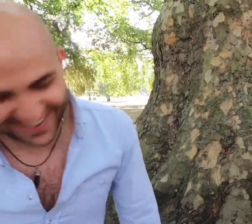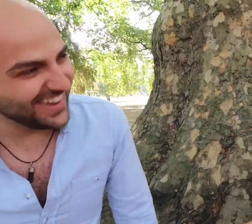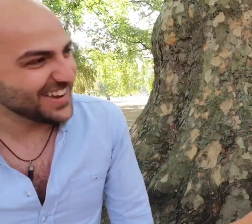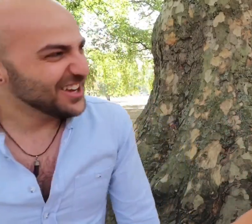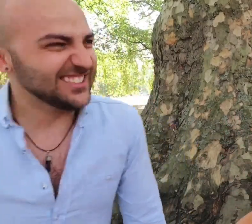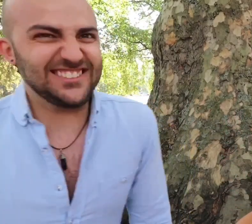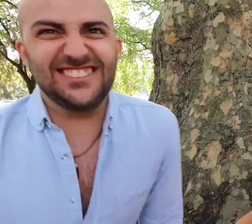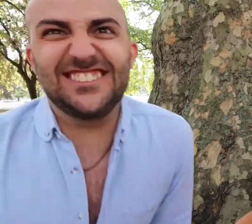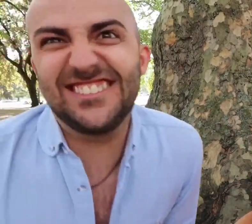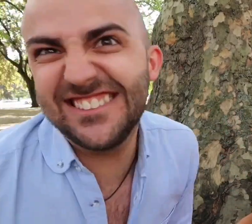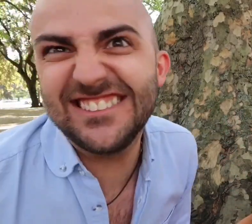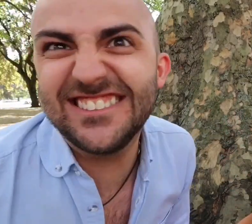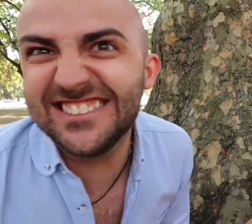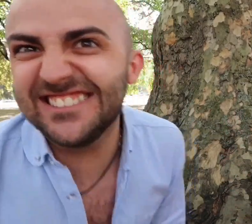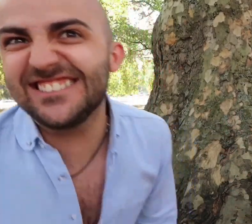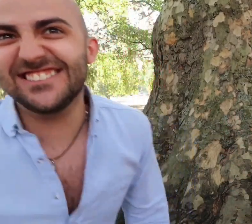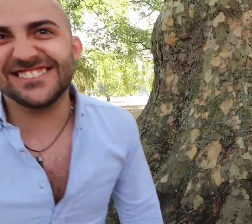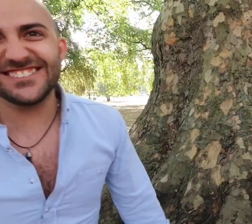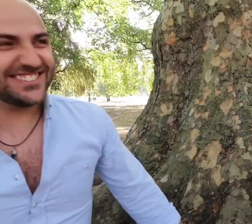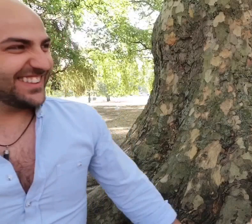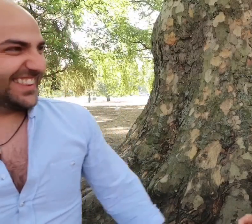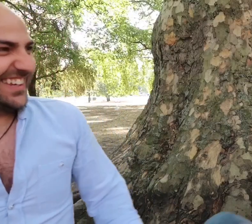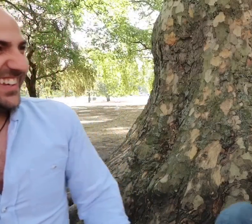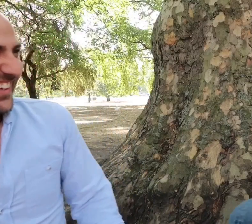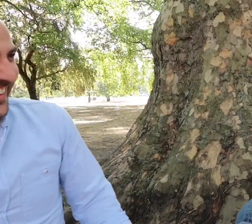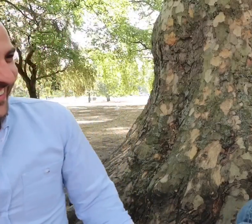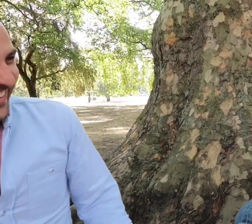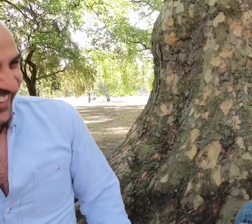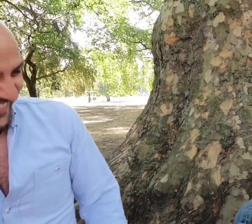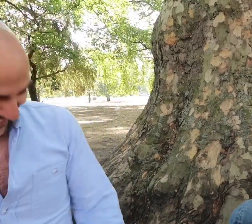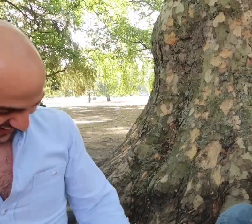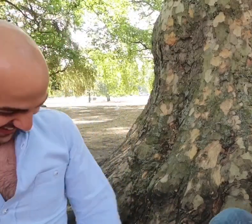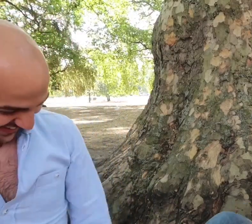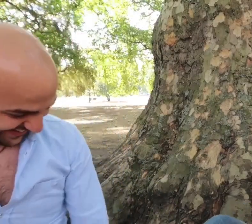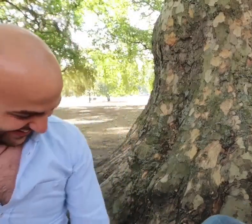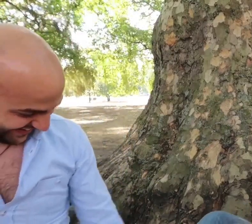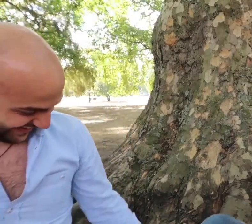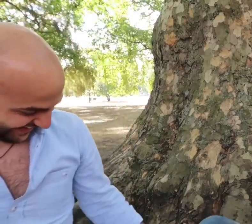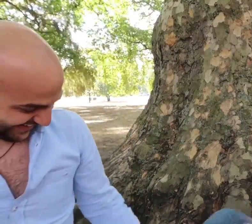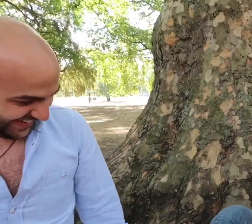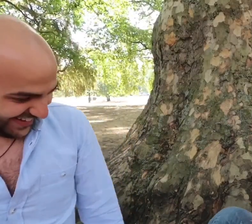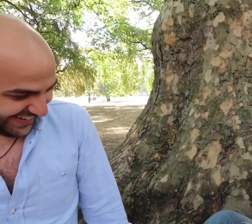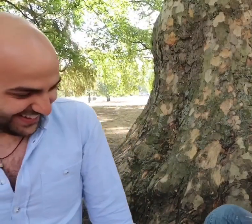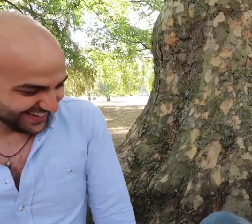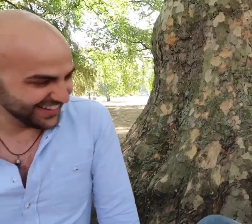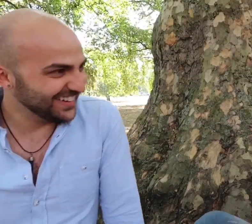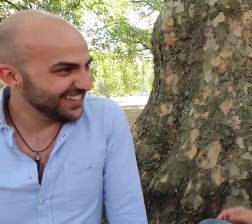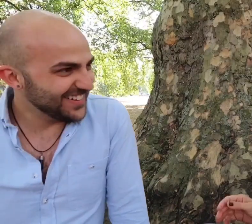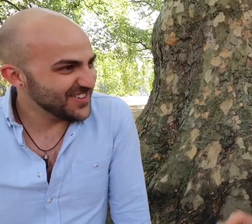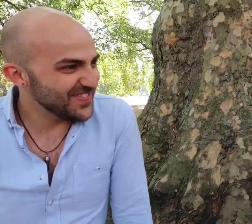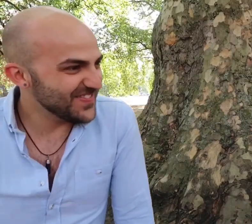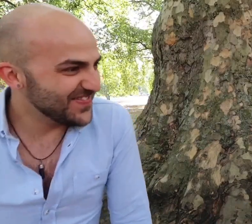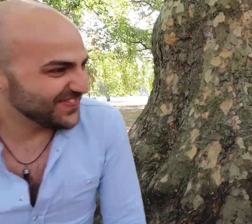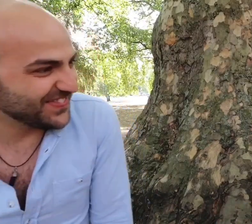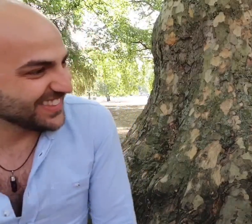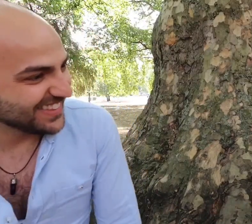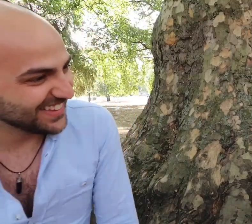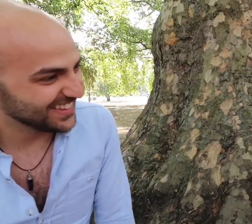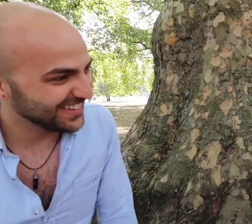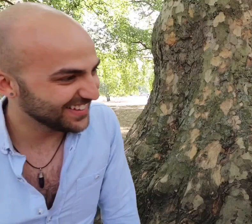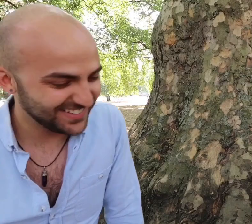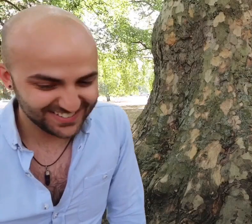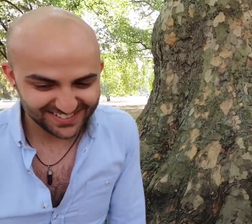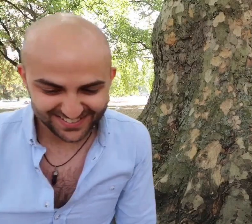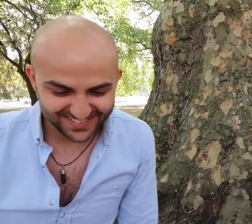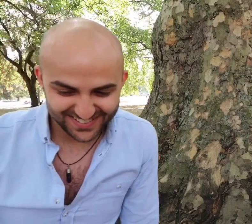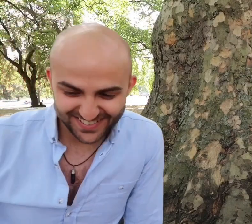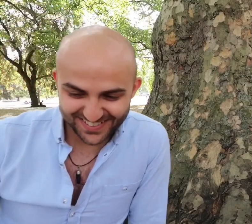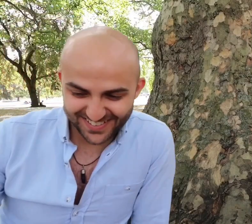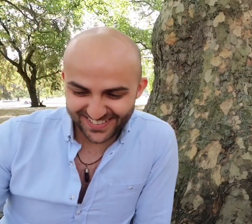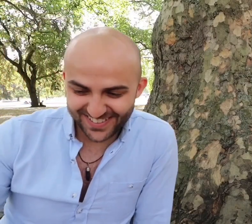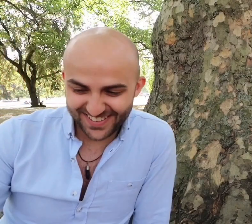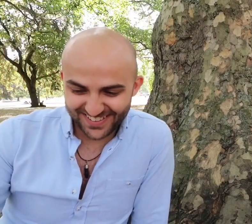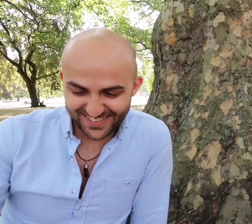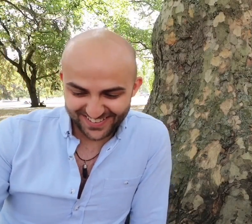oh dear, so anyway I love the fact that whenever we have chats we we